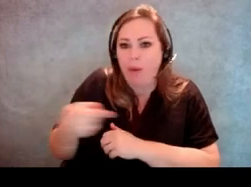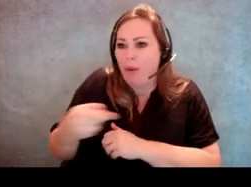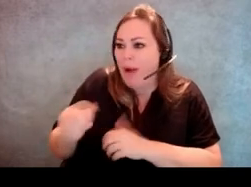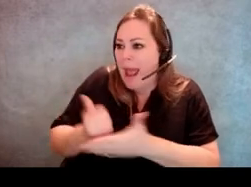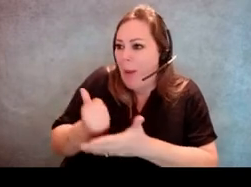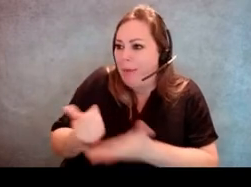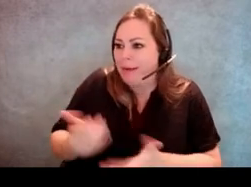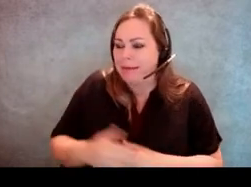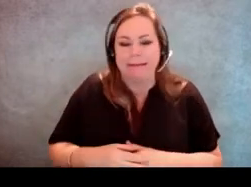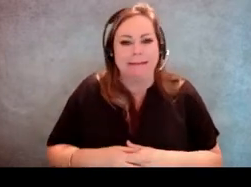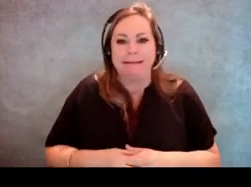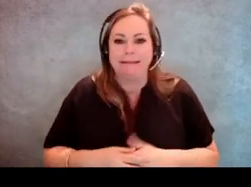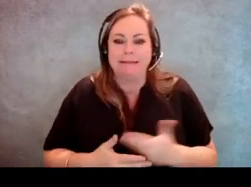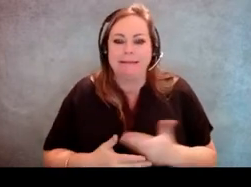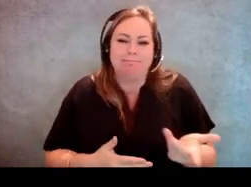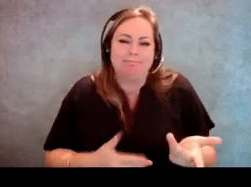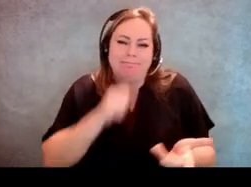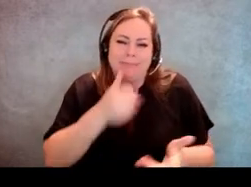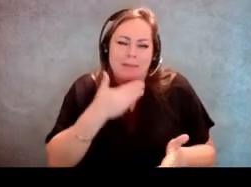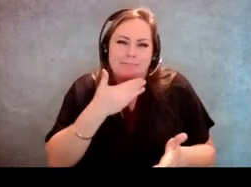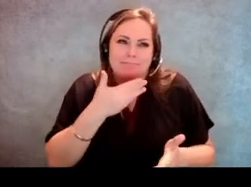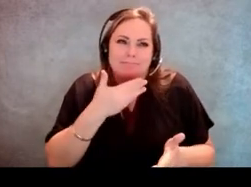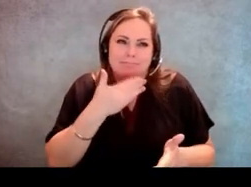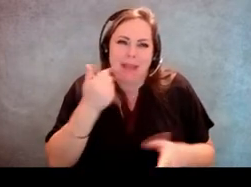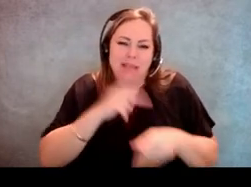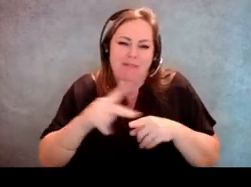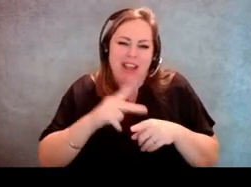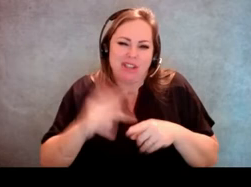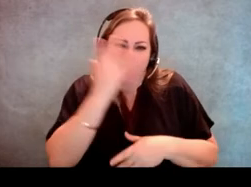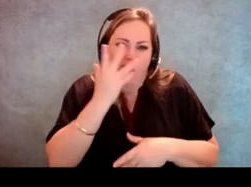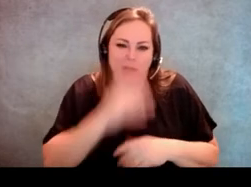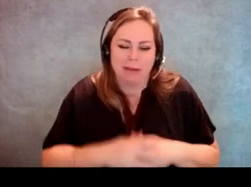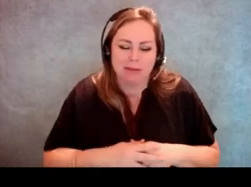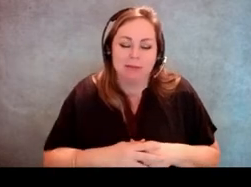and that is not the most a professional approach. It's honest, which I applaud,